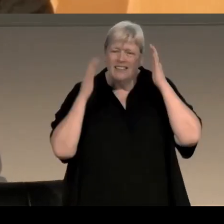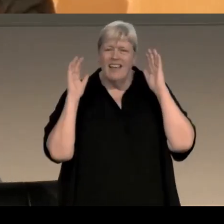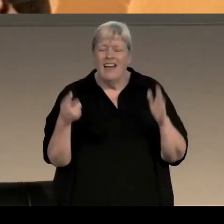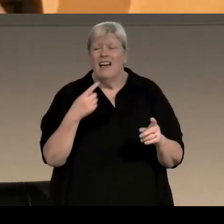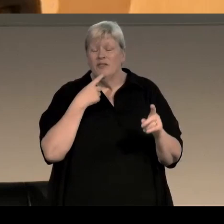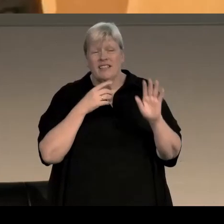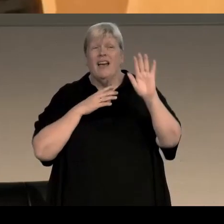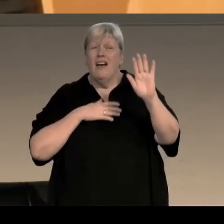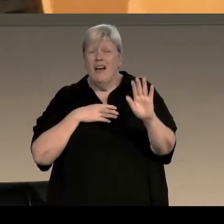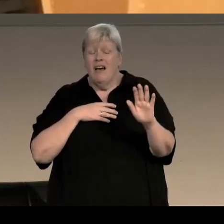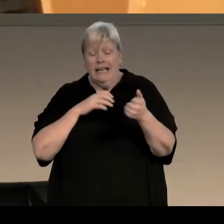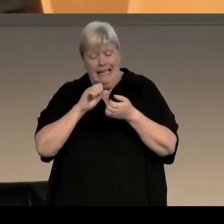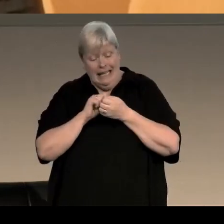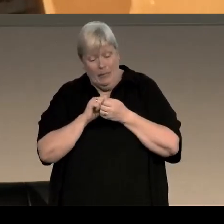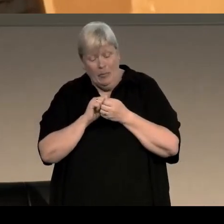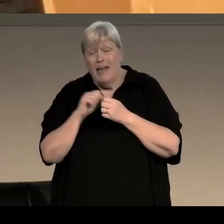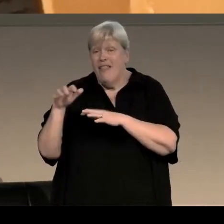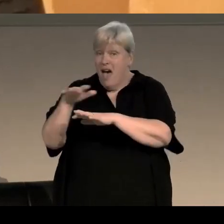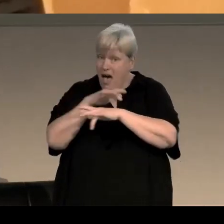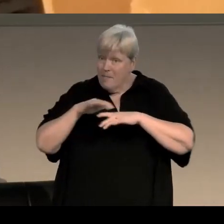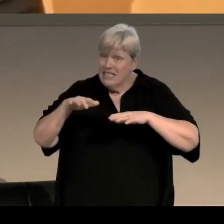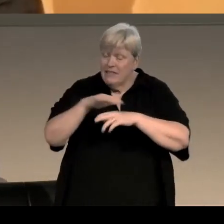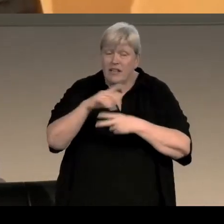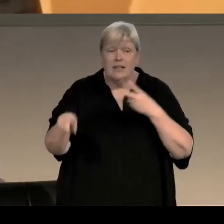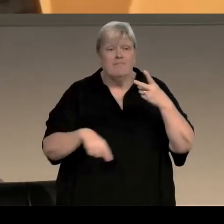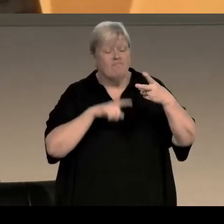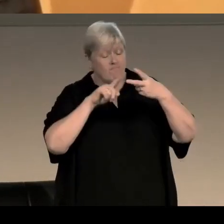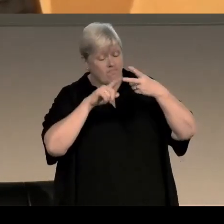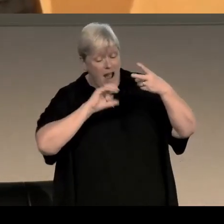you know, "maintain the atmosphere of my books, maintain the integrity of the characters and